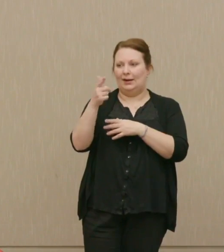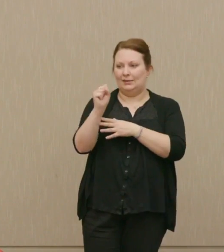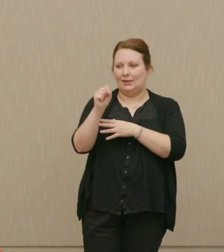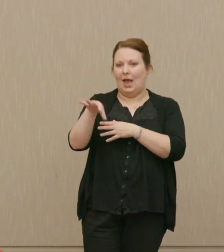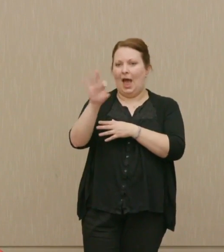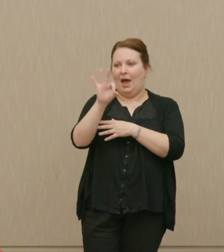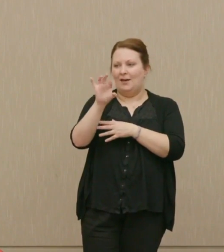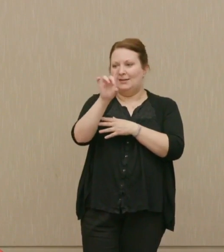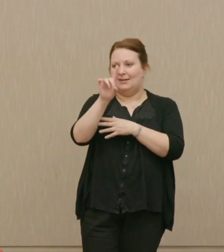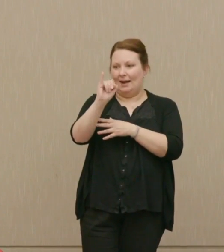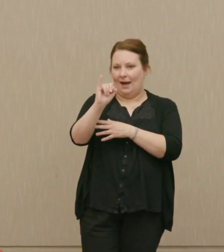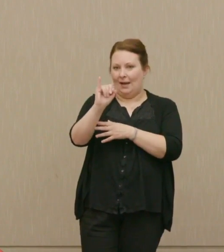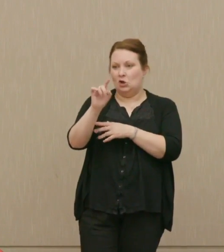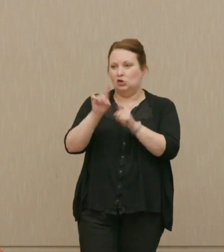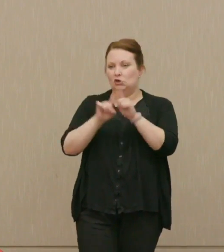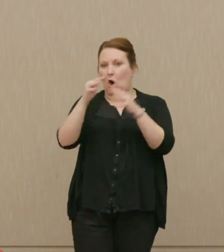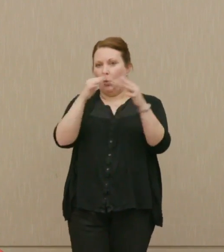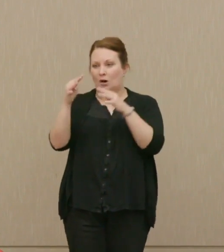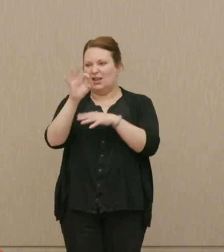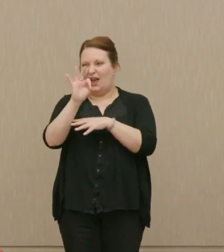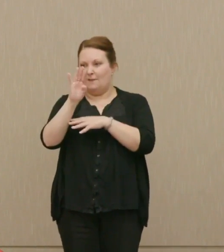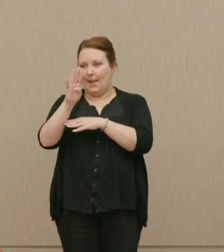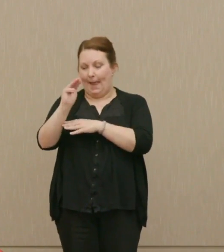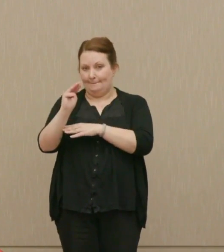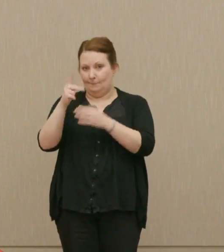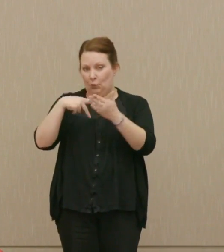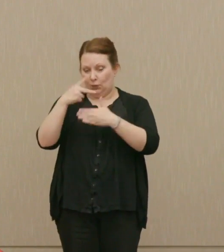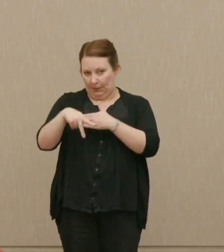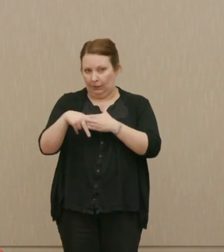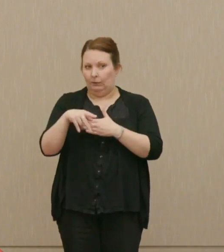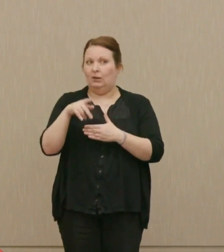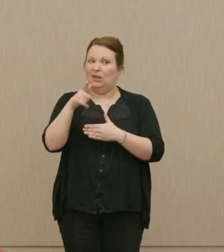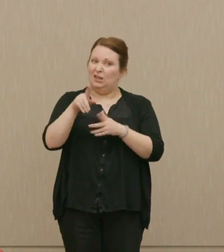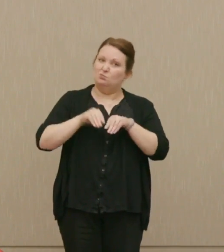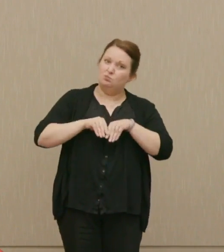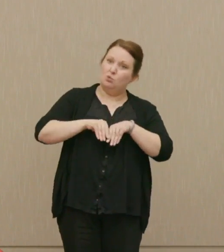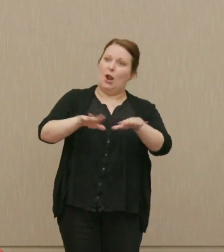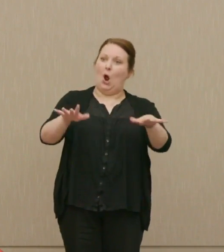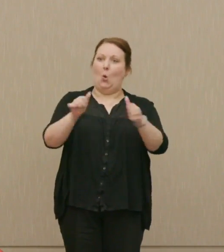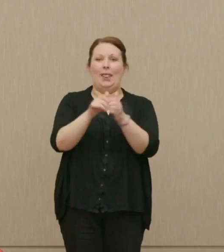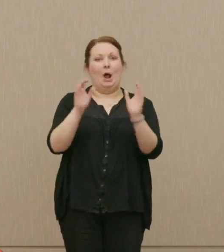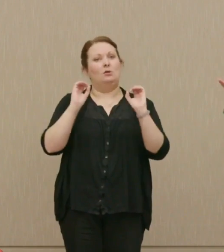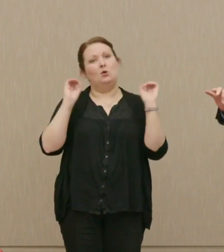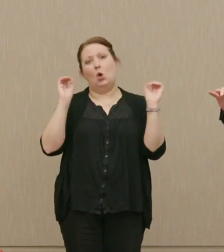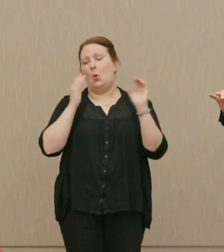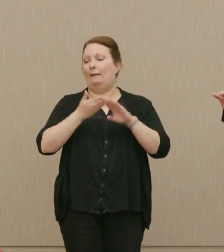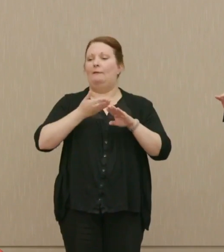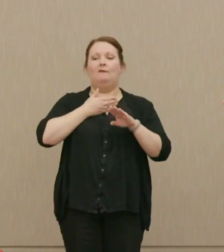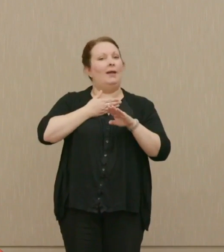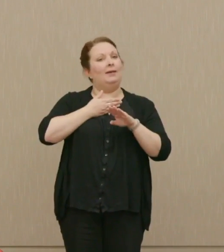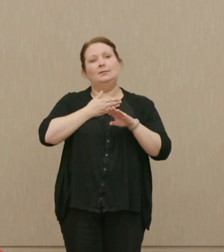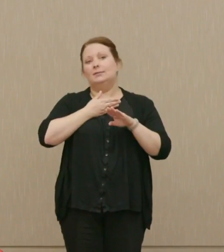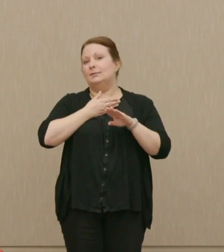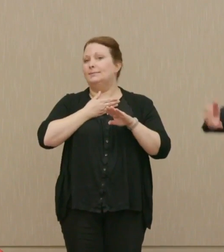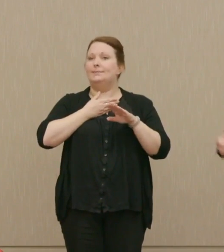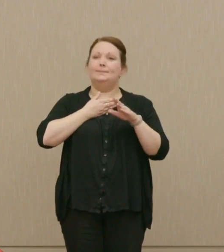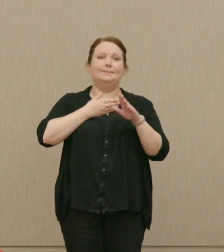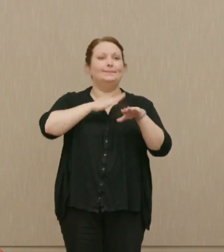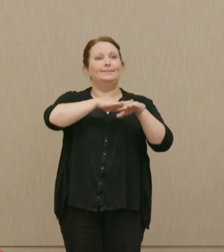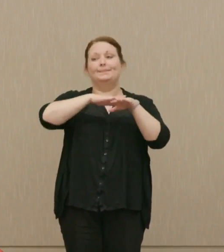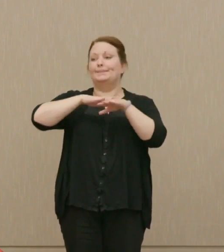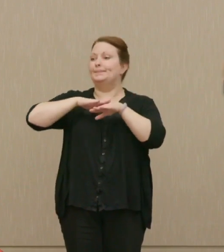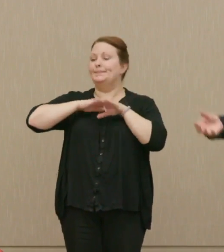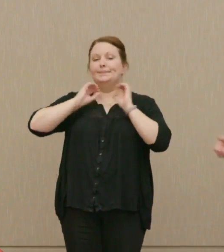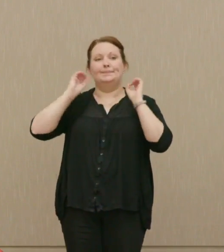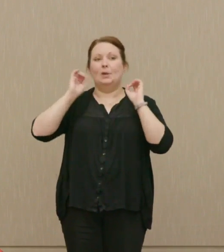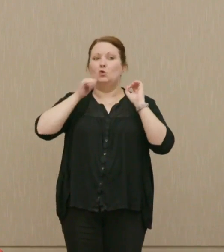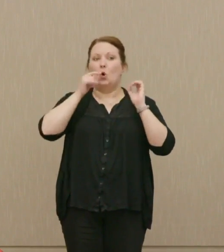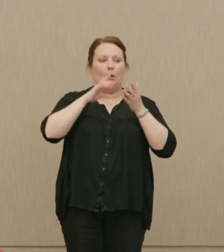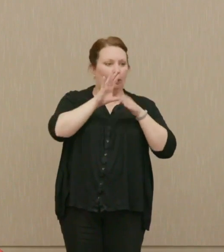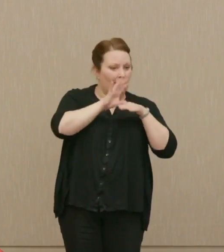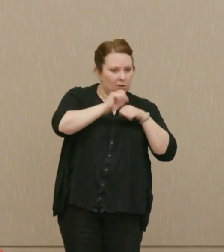Star Wars ABM program, which he put out without any advance alerting, no consultation in the